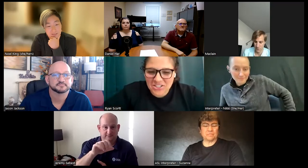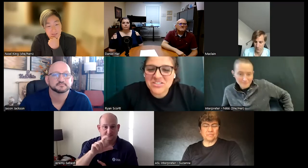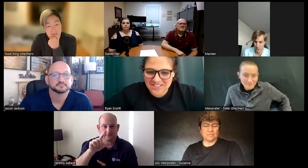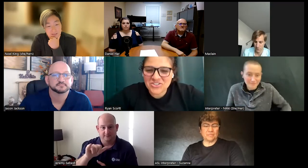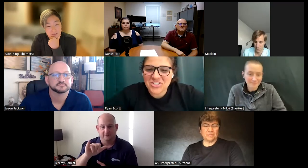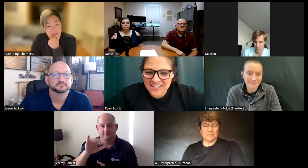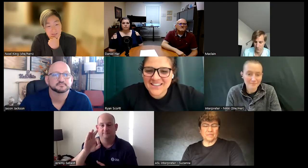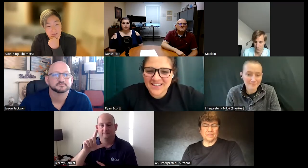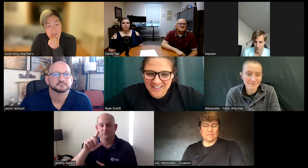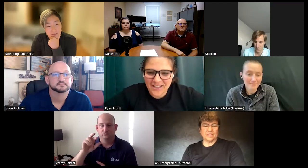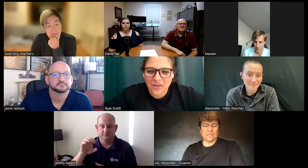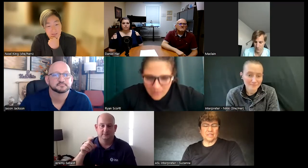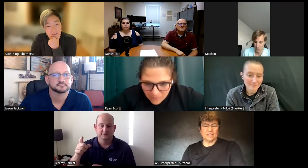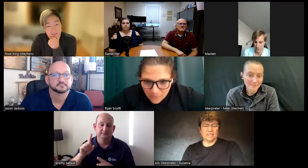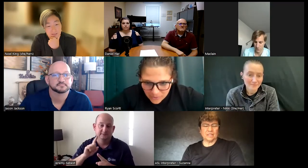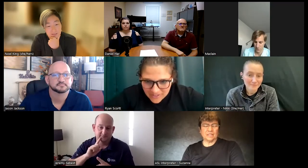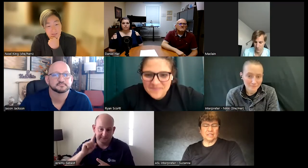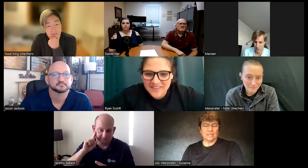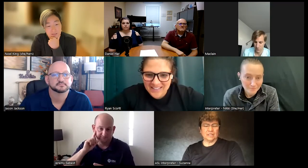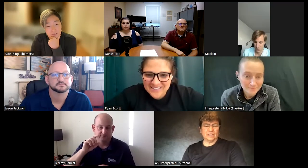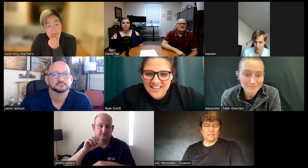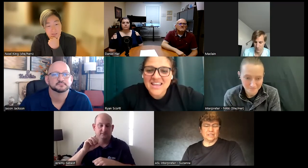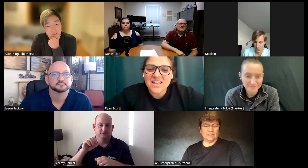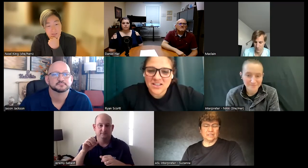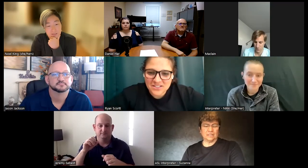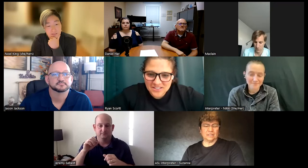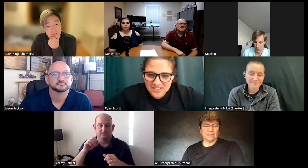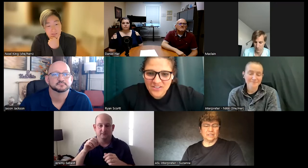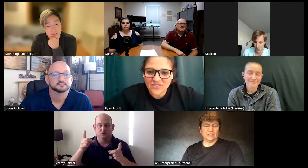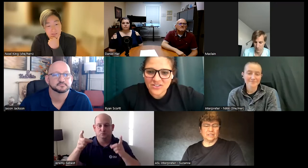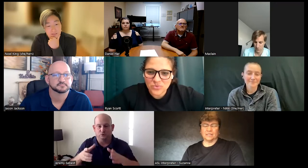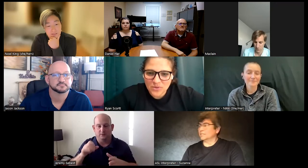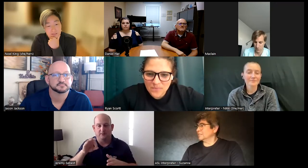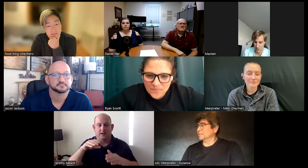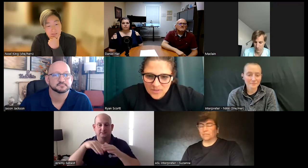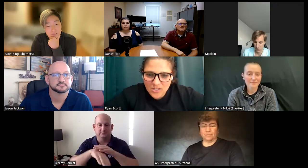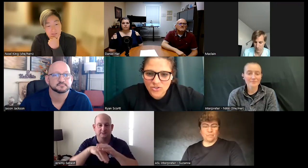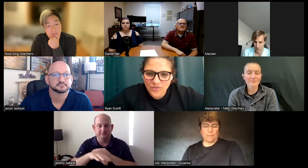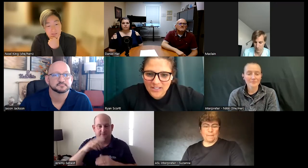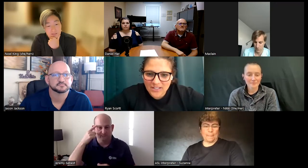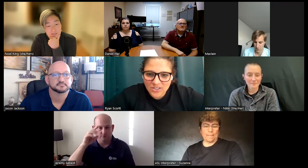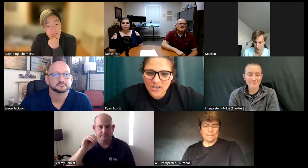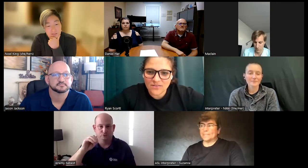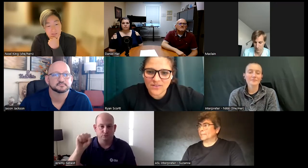yes Jenny lay Flory yes deaf individual director of